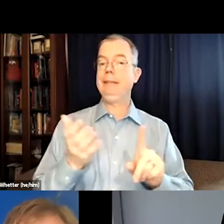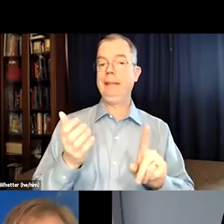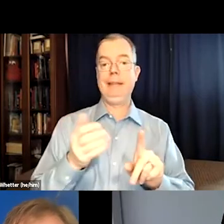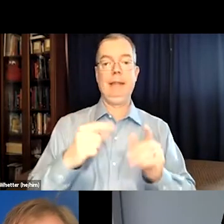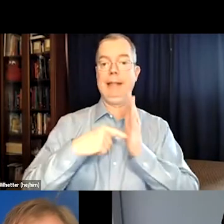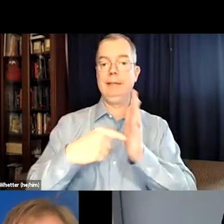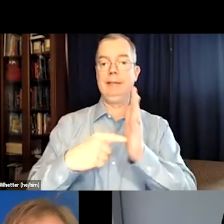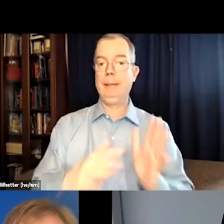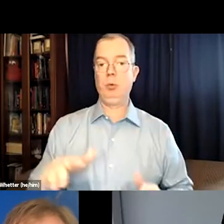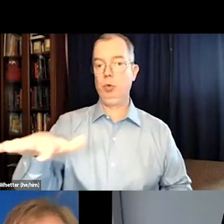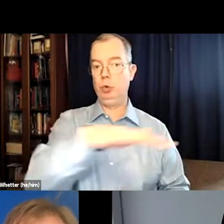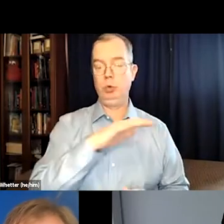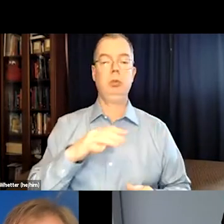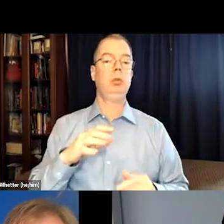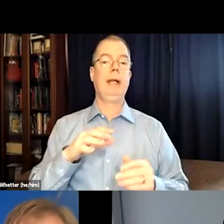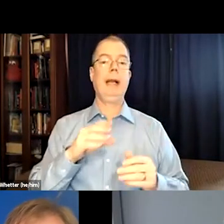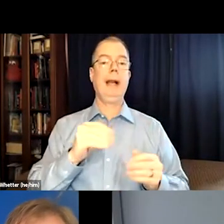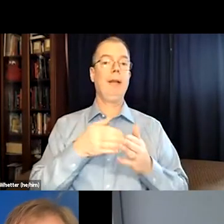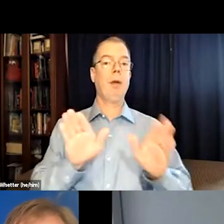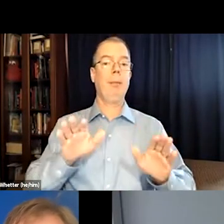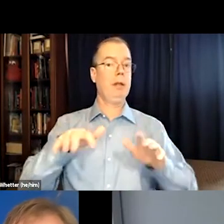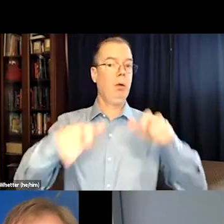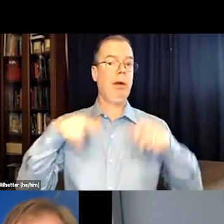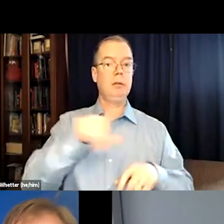So what is left is just convincing